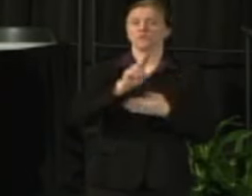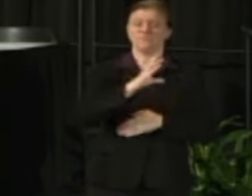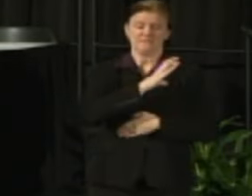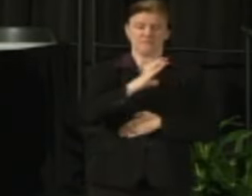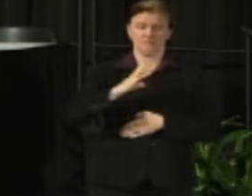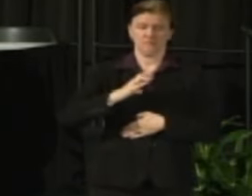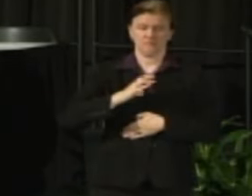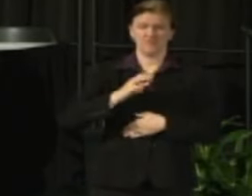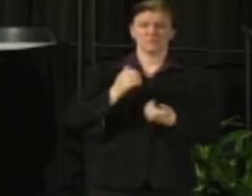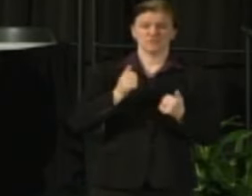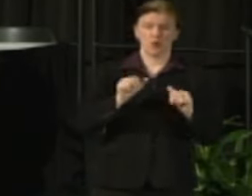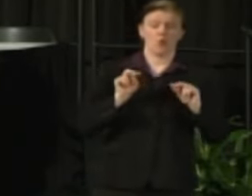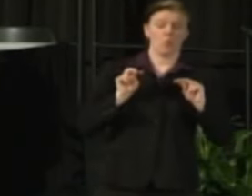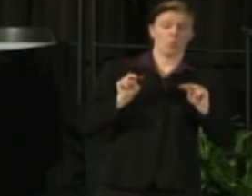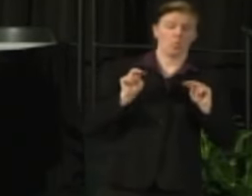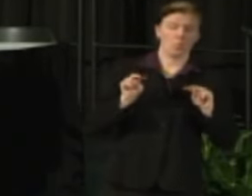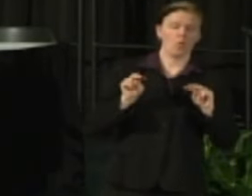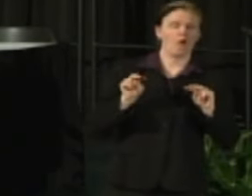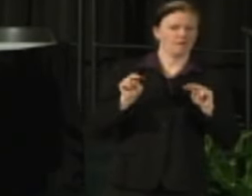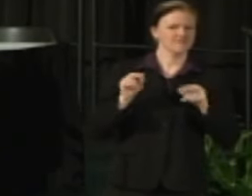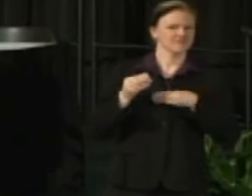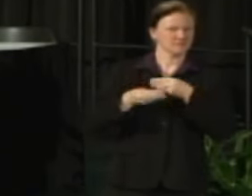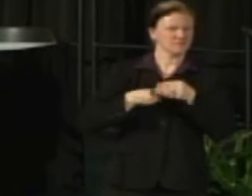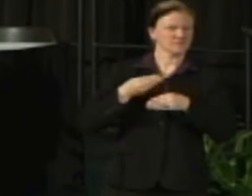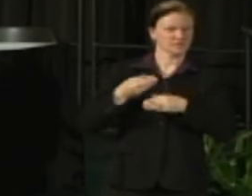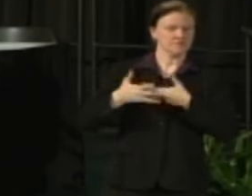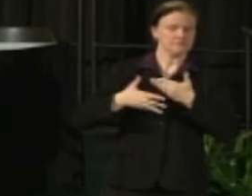to follow this situation and provide information.